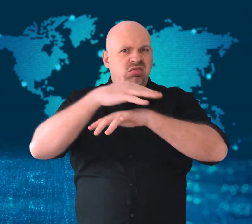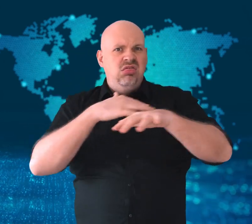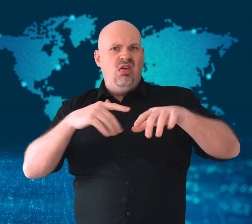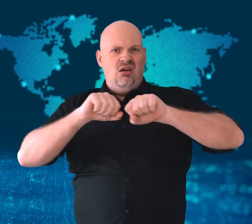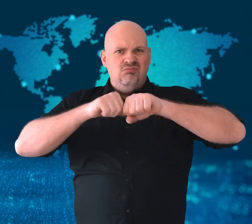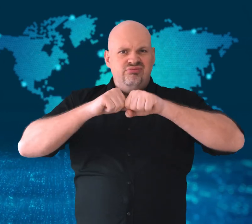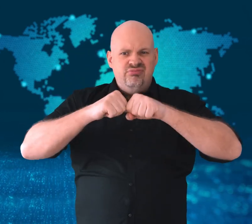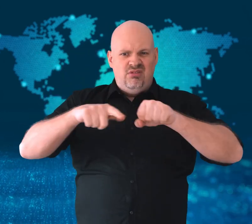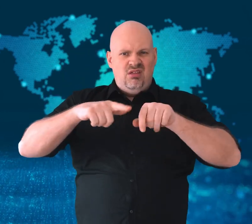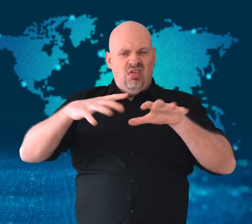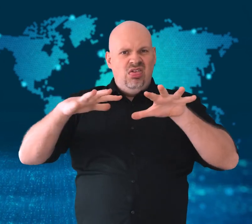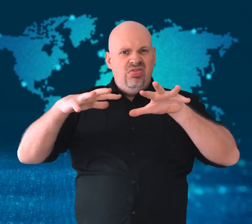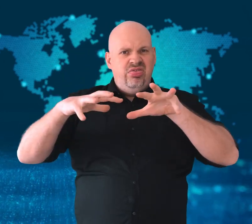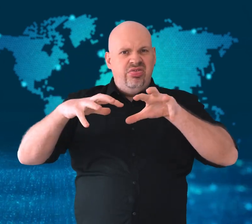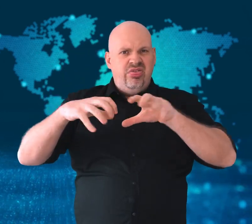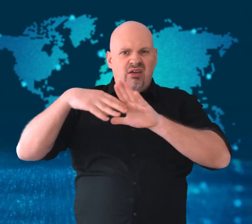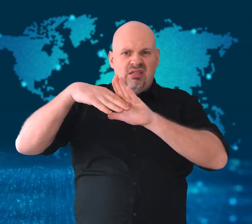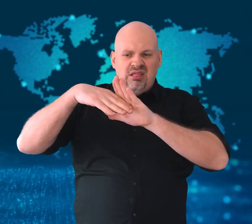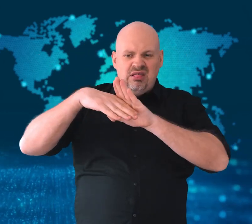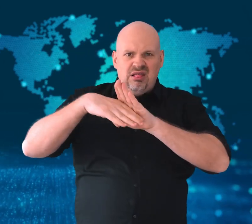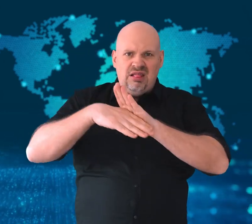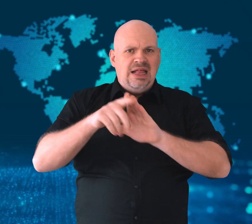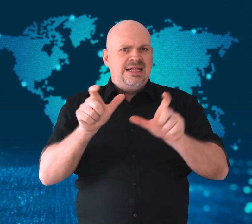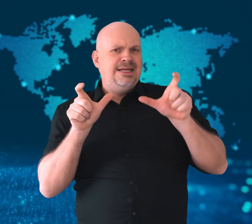the next 30 years.